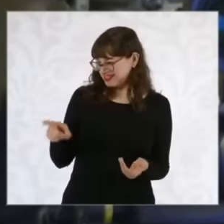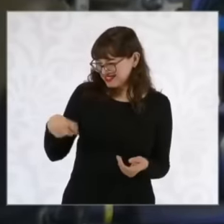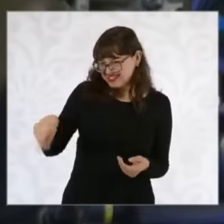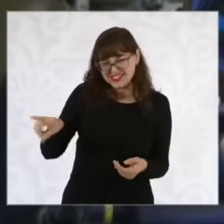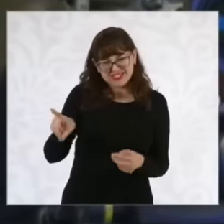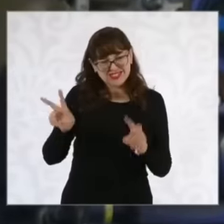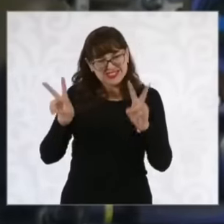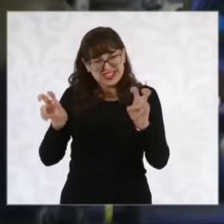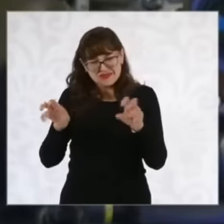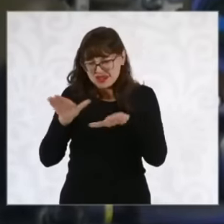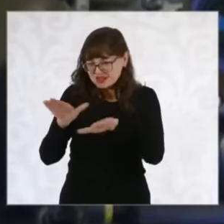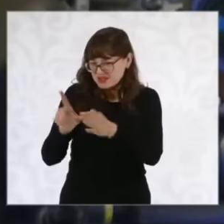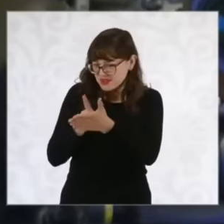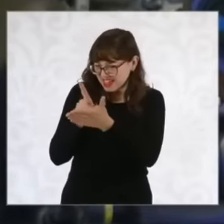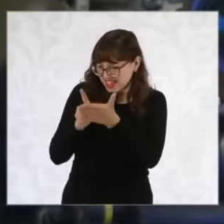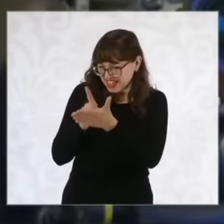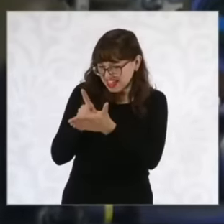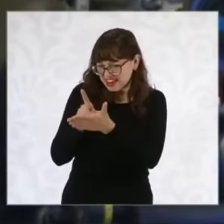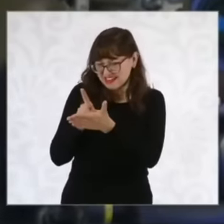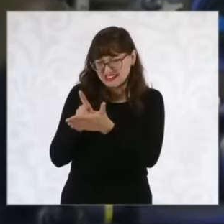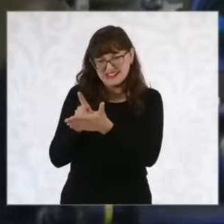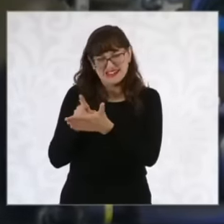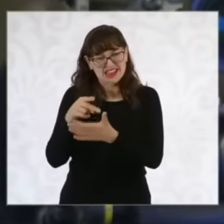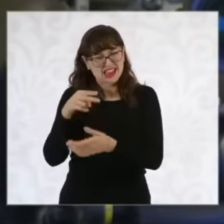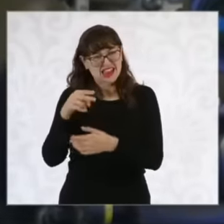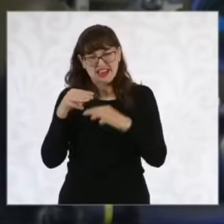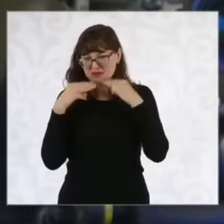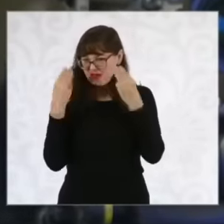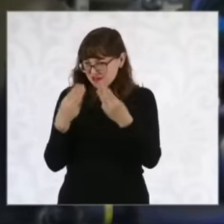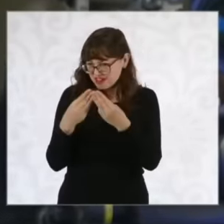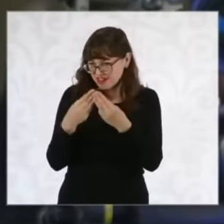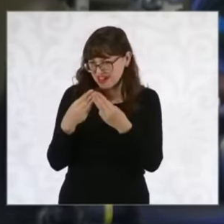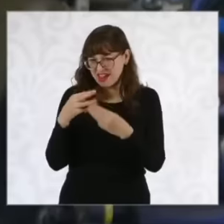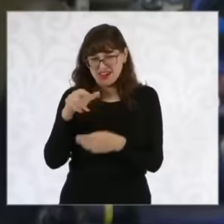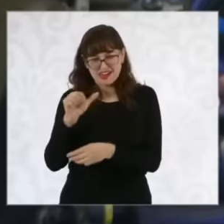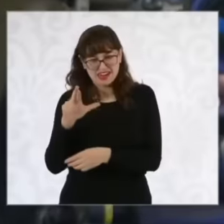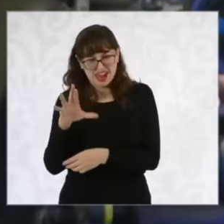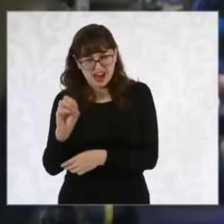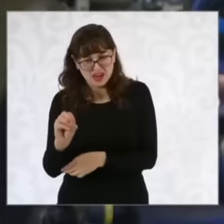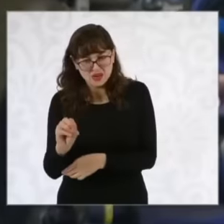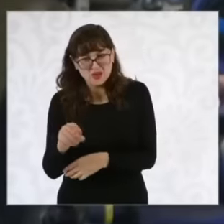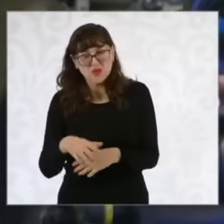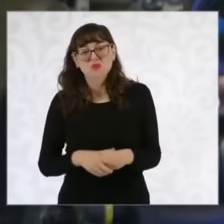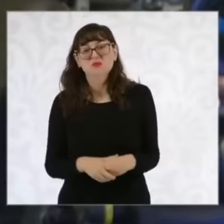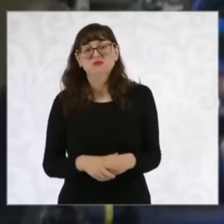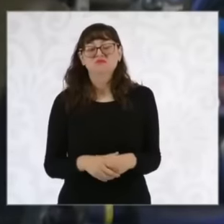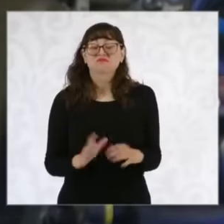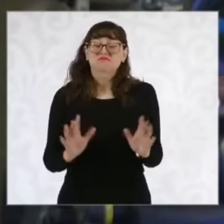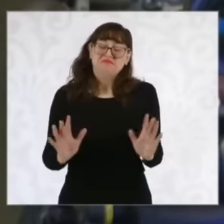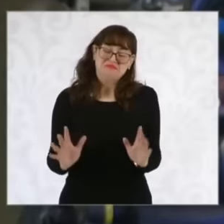the pacification of the country, has considered making an agreement with organized crime, certainly not in the